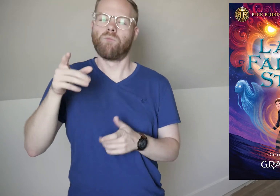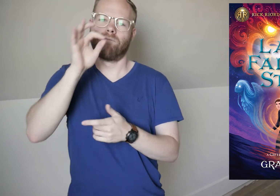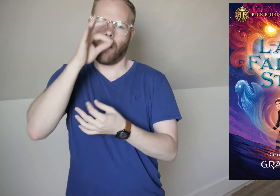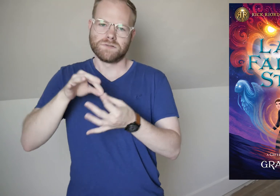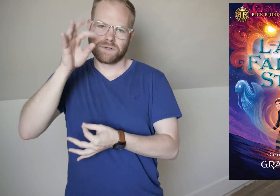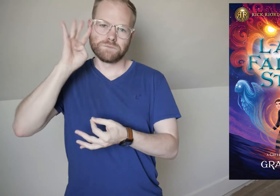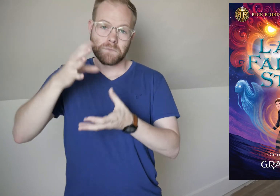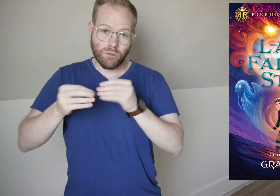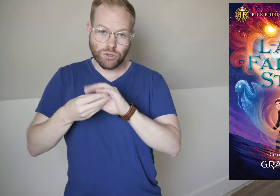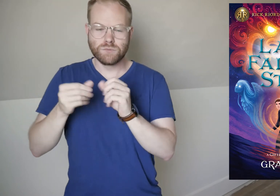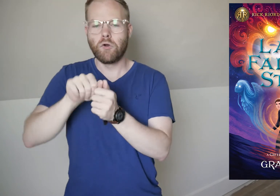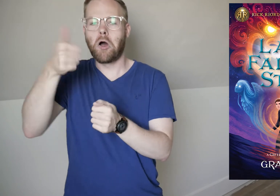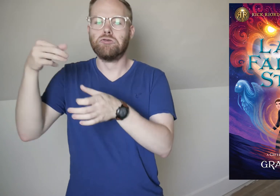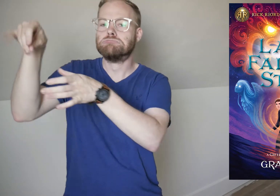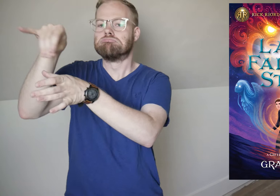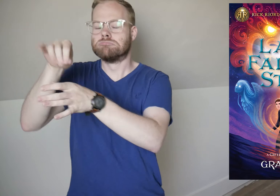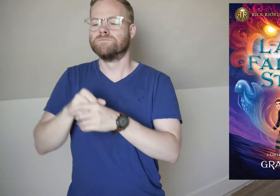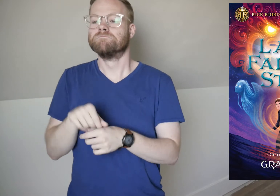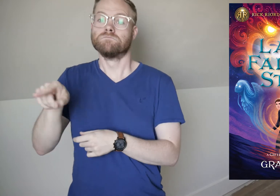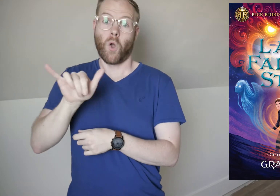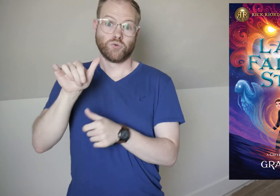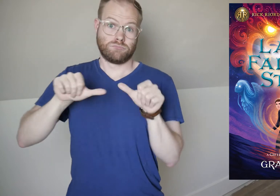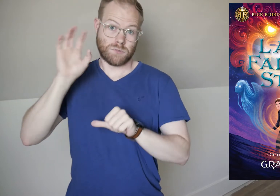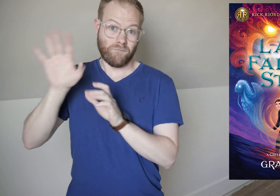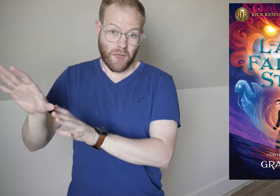or fox spirit, mythology with others sprinkled in. It’s also sci-fi!